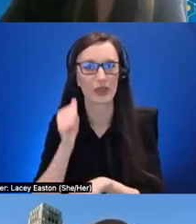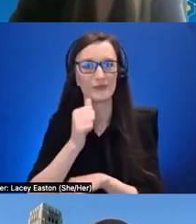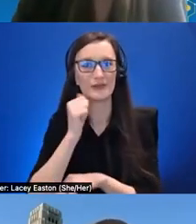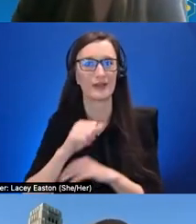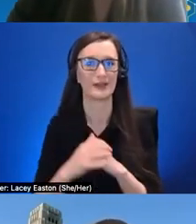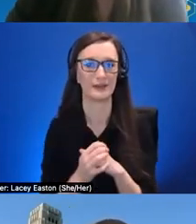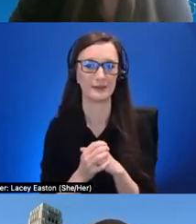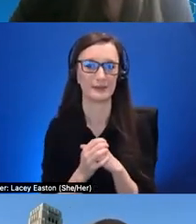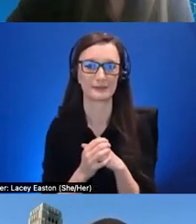thanks i know